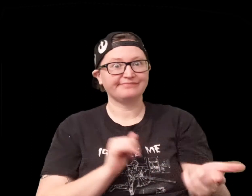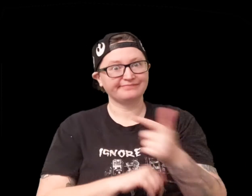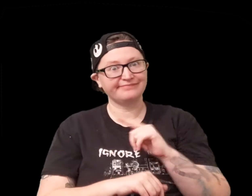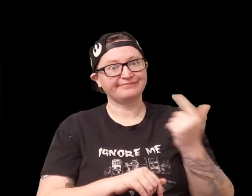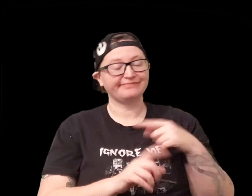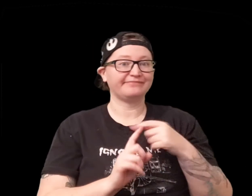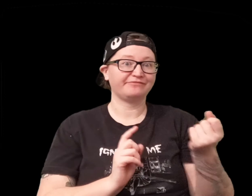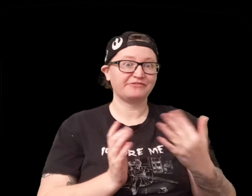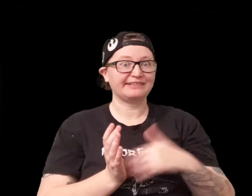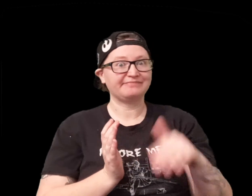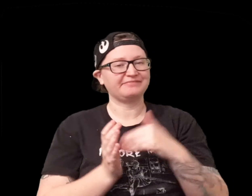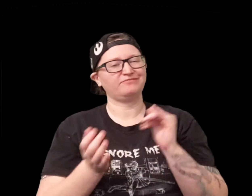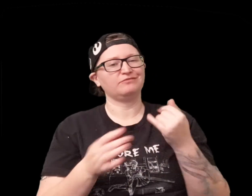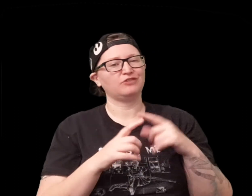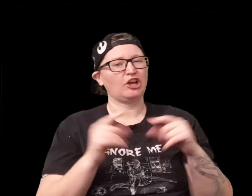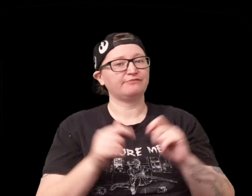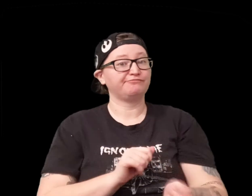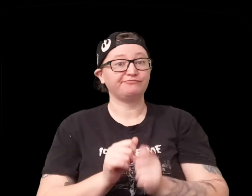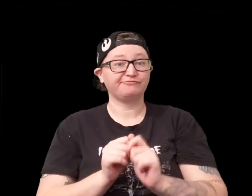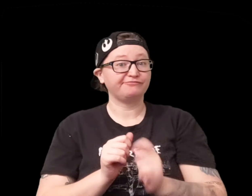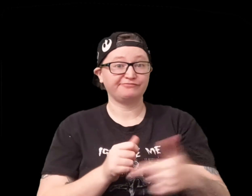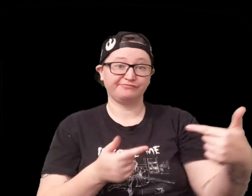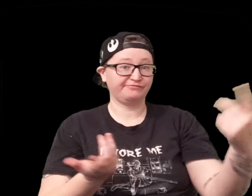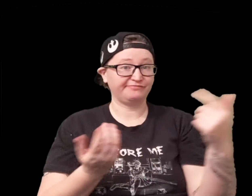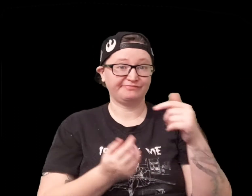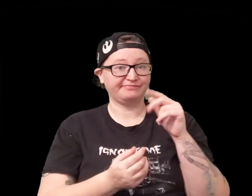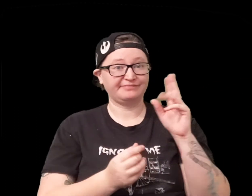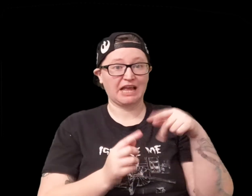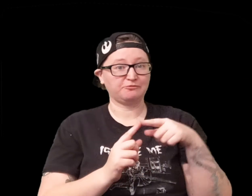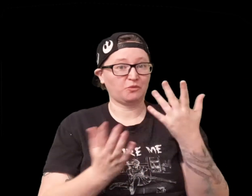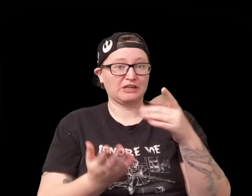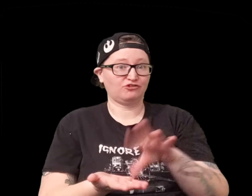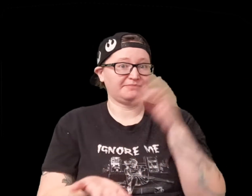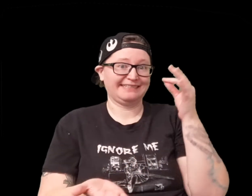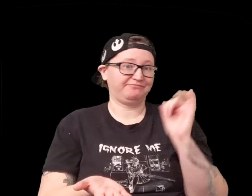then kind of having the same thing over and over again I thought the cards just added something